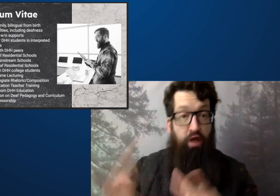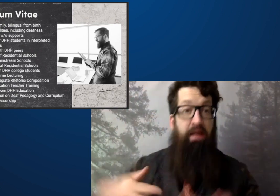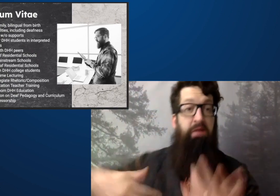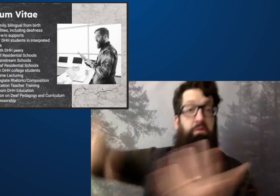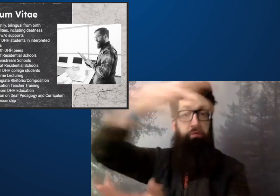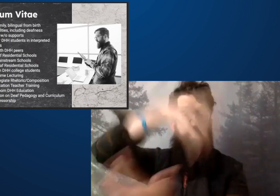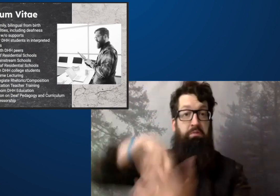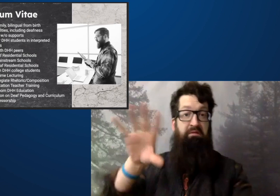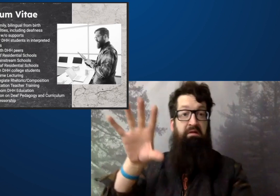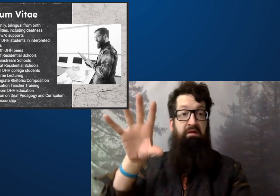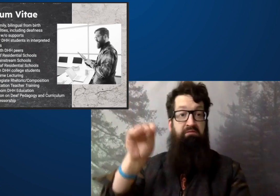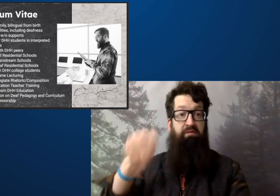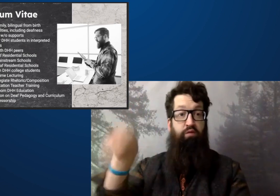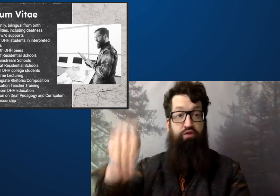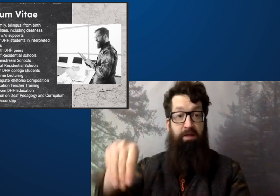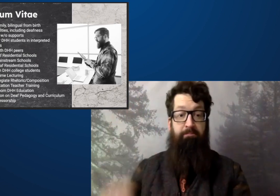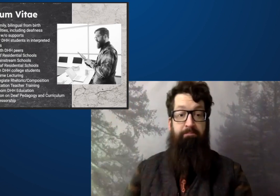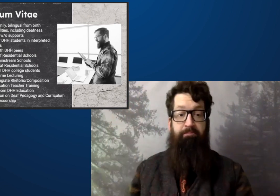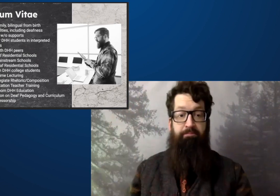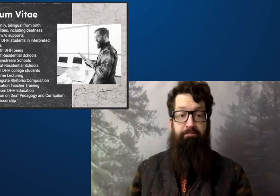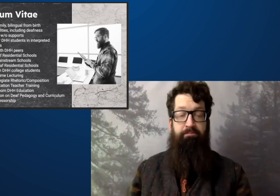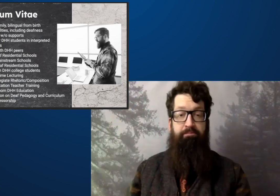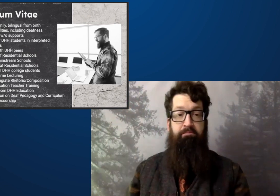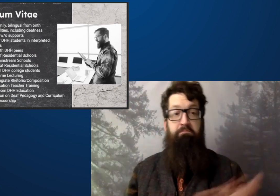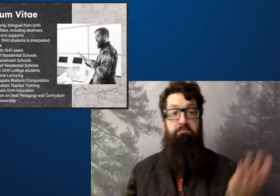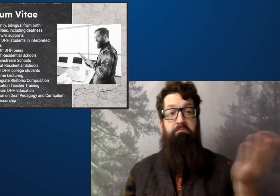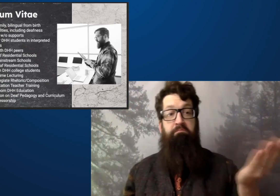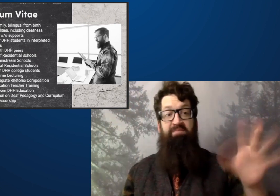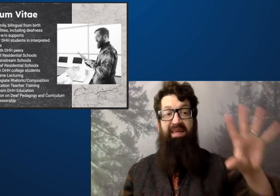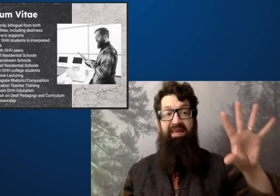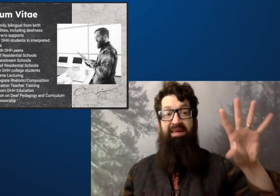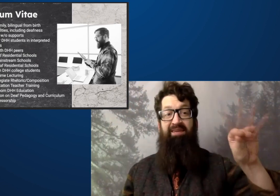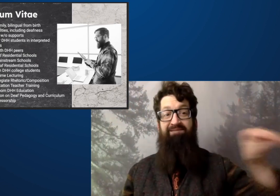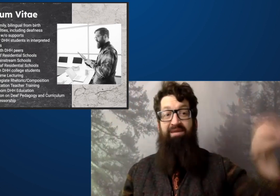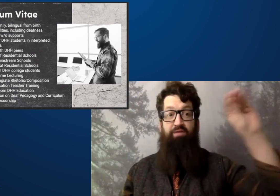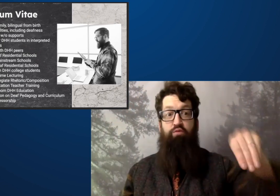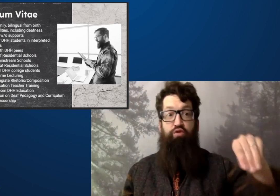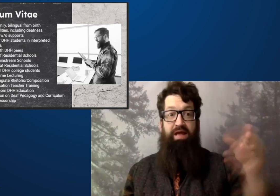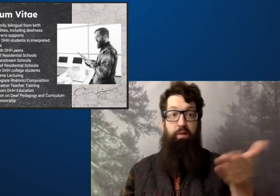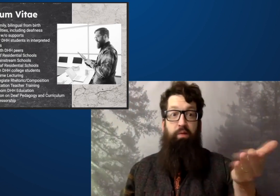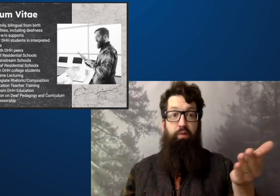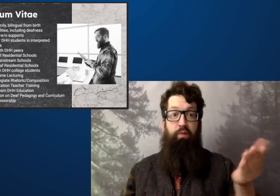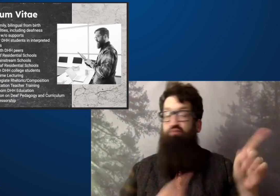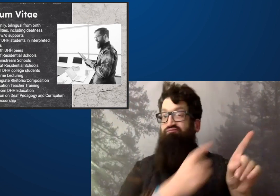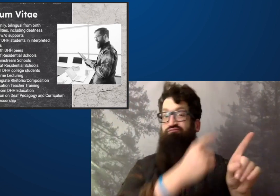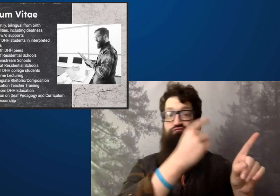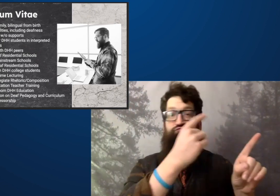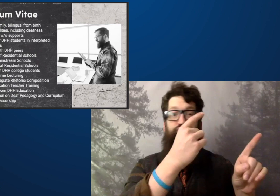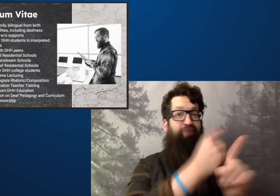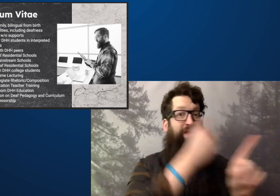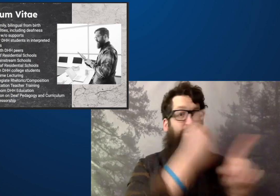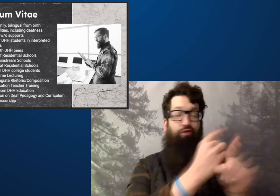Some of them were deaf or low vision, and that comprised my classroom. That was 50%.